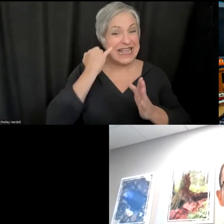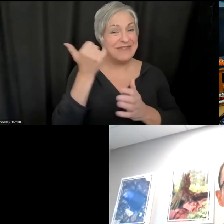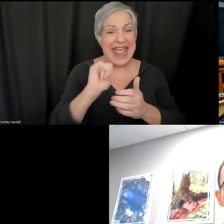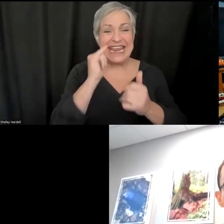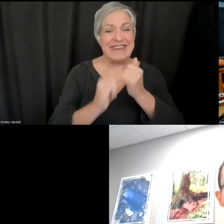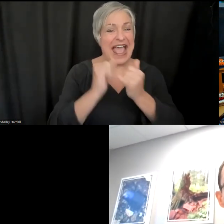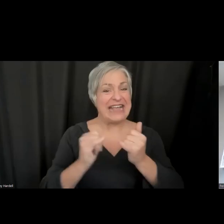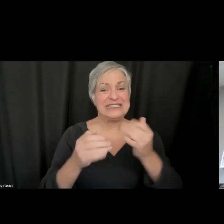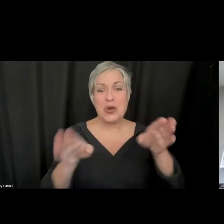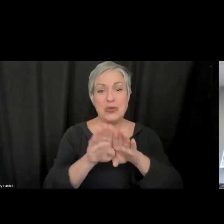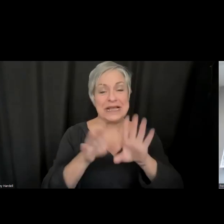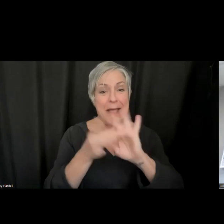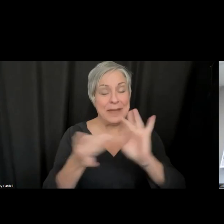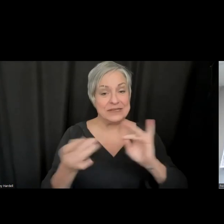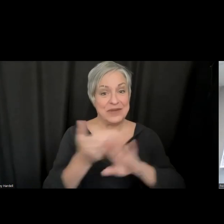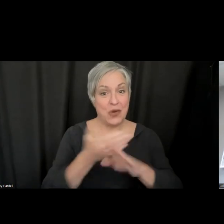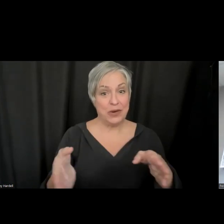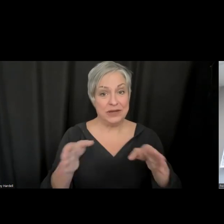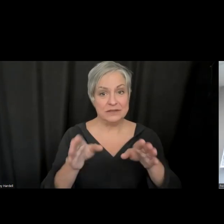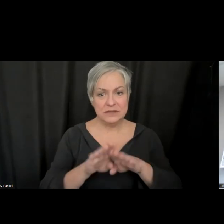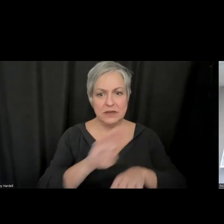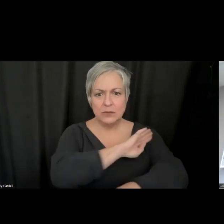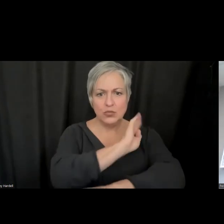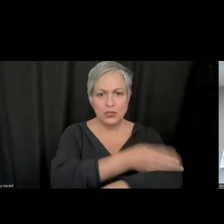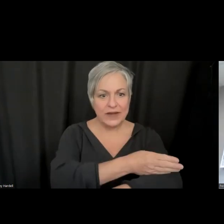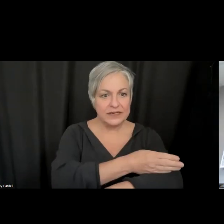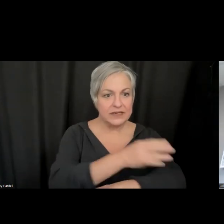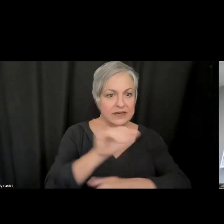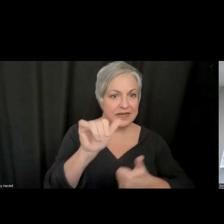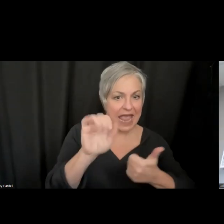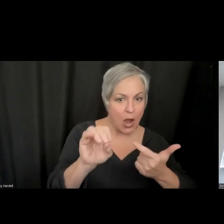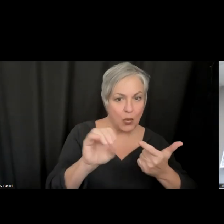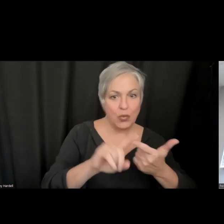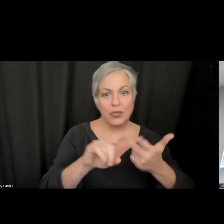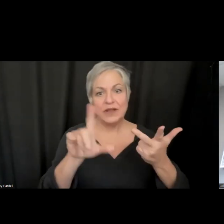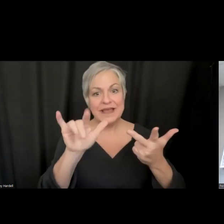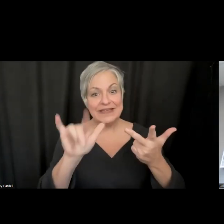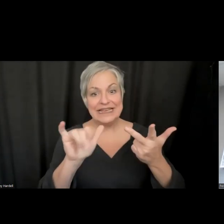out the discussion today. Brenden, Yao, or Lily, any last